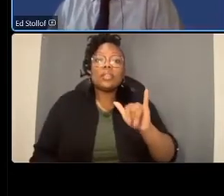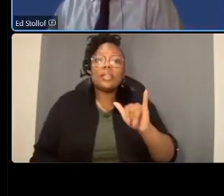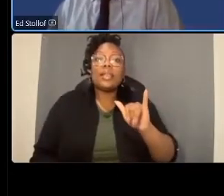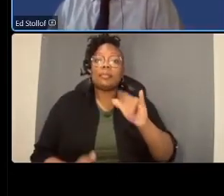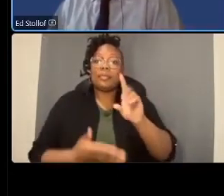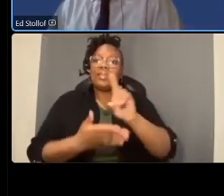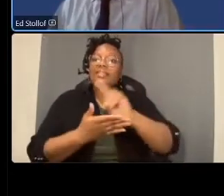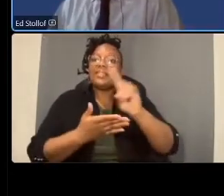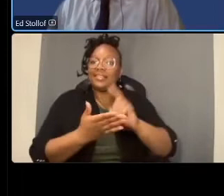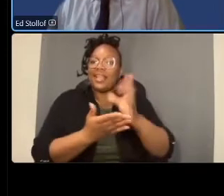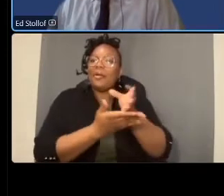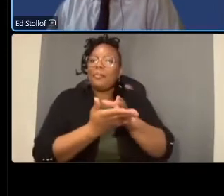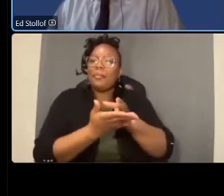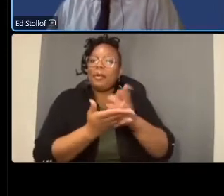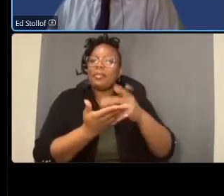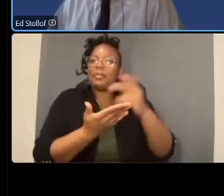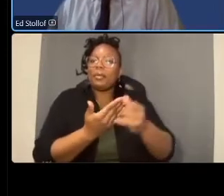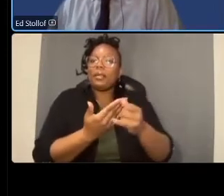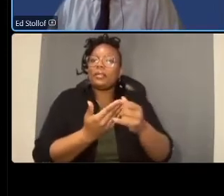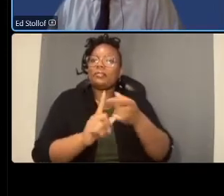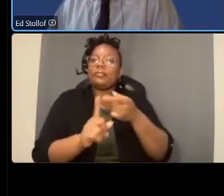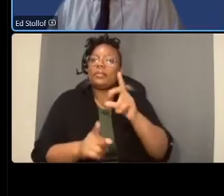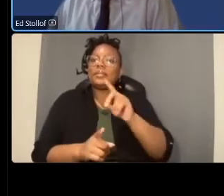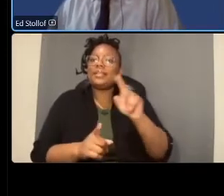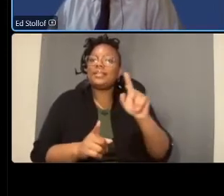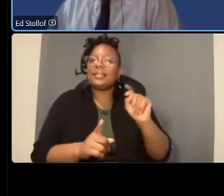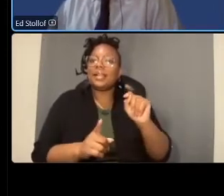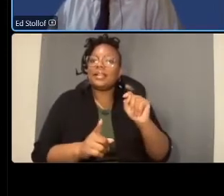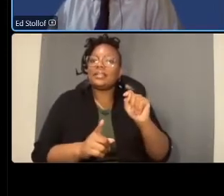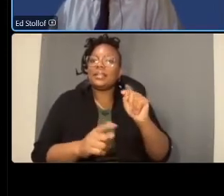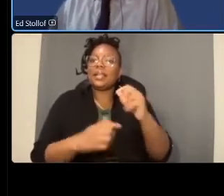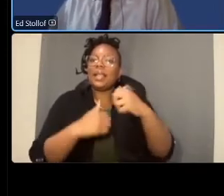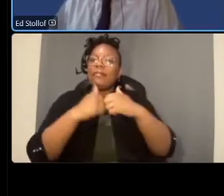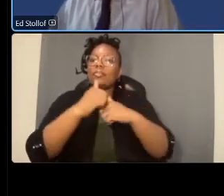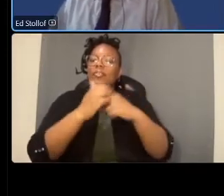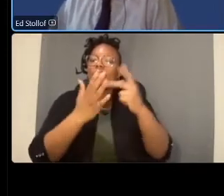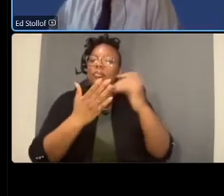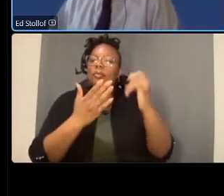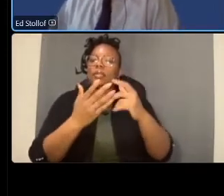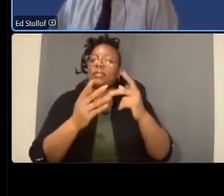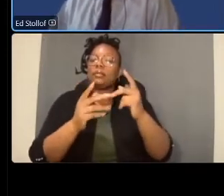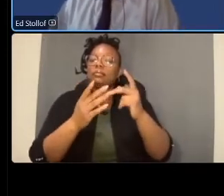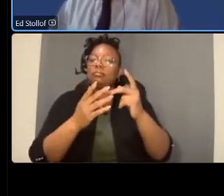will from ddot's infrastructure project management division will take over the project